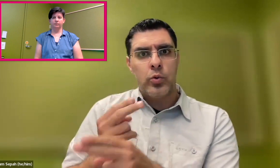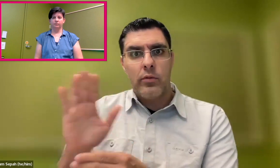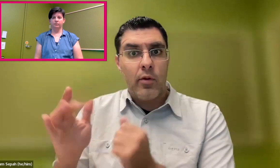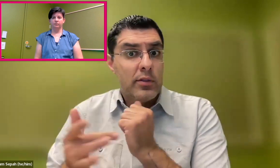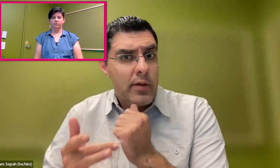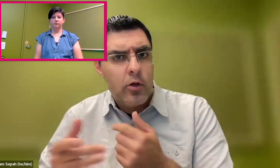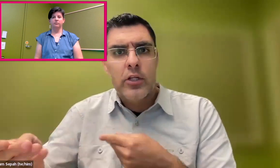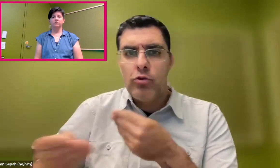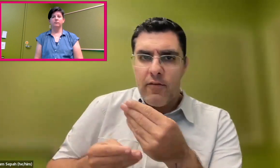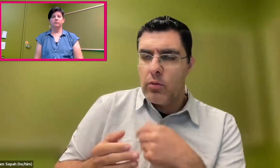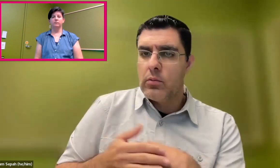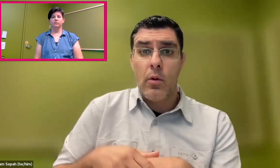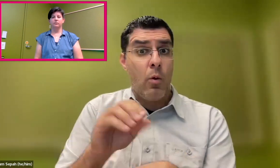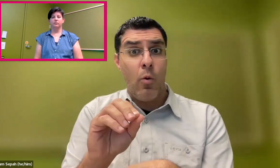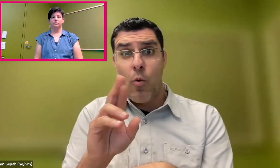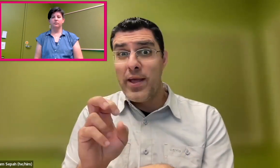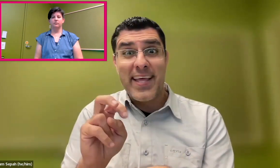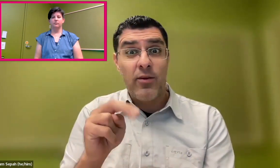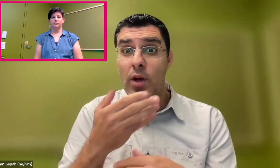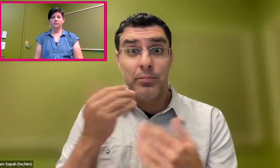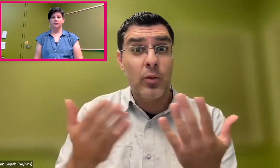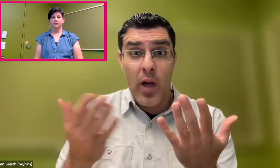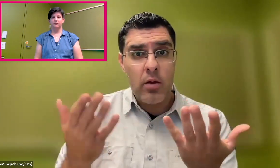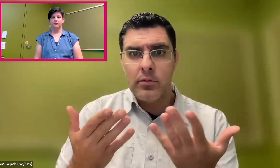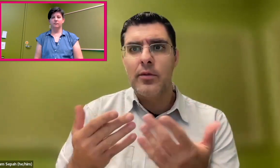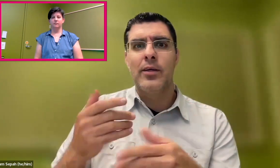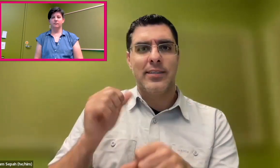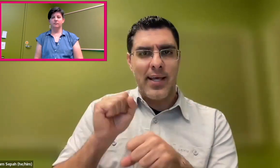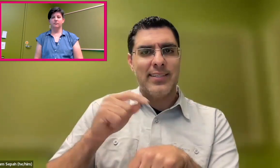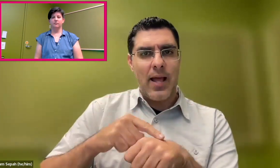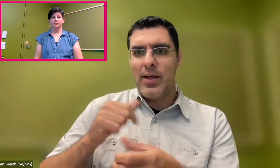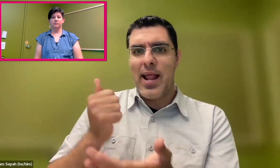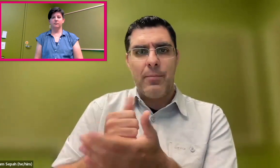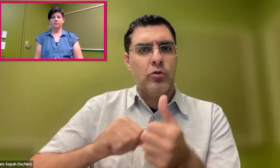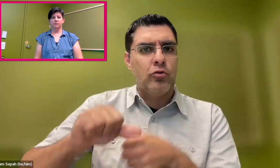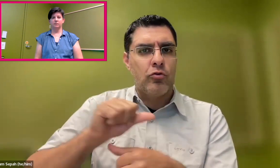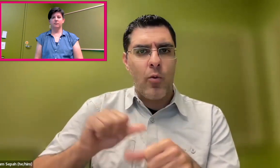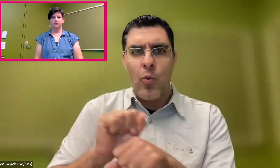We even share technology mutually, or even better,